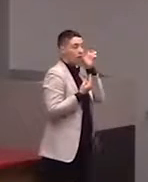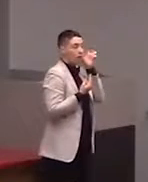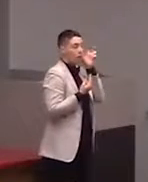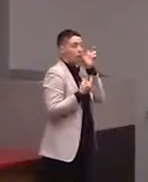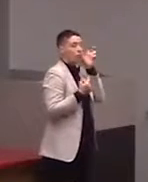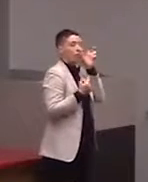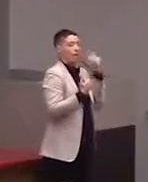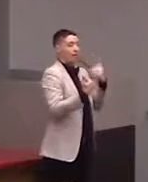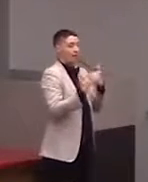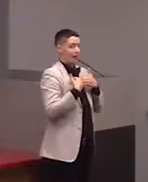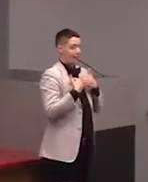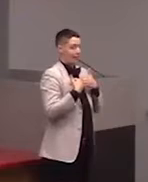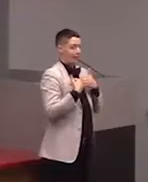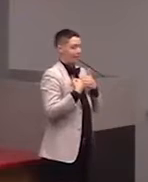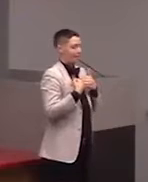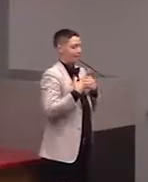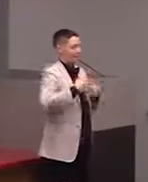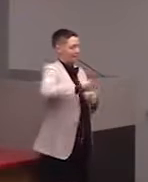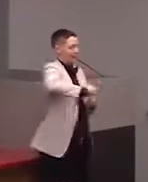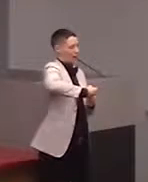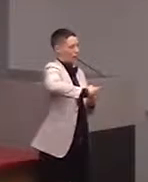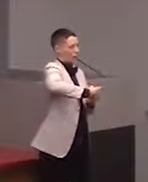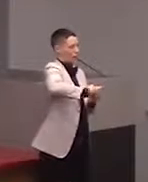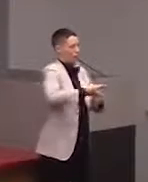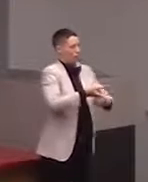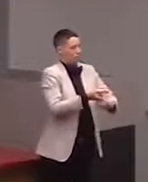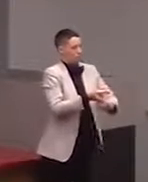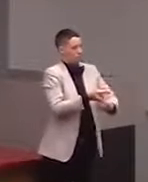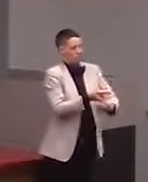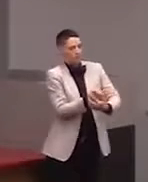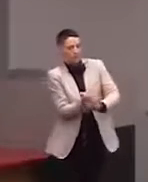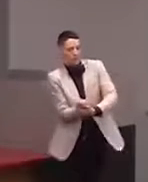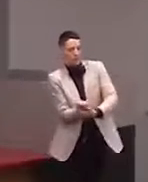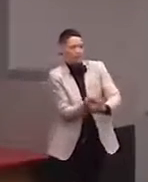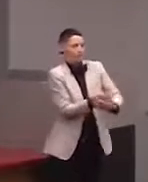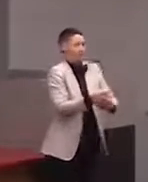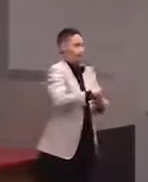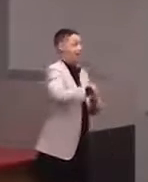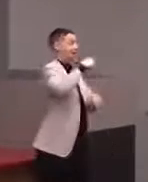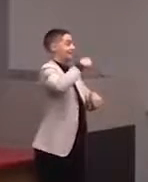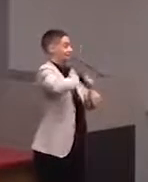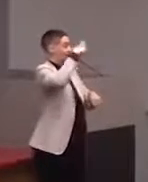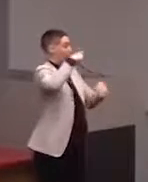that points in the direction you cross, that vibrates when you go. Yeah, so they actually have some